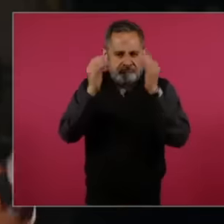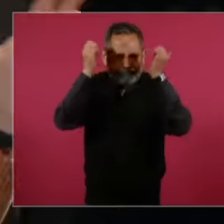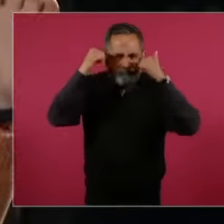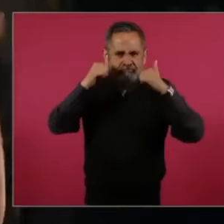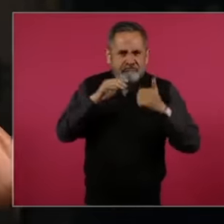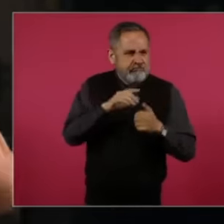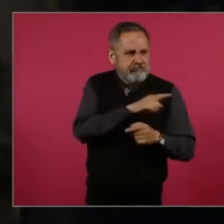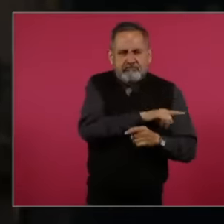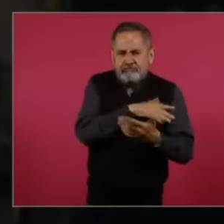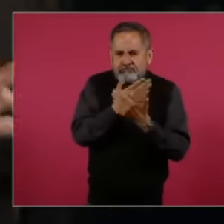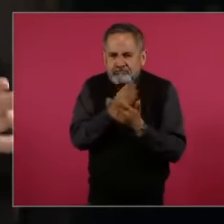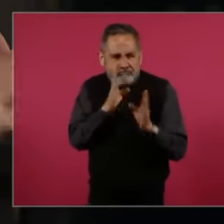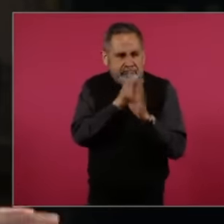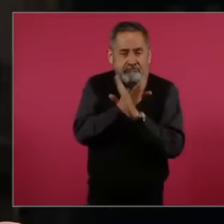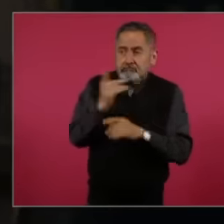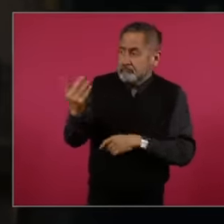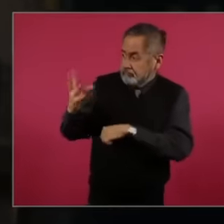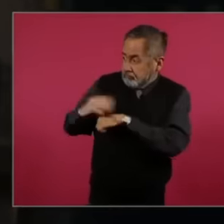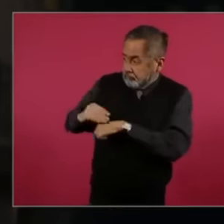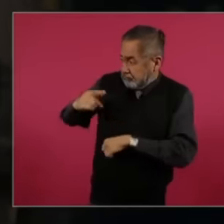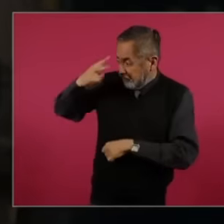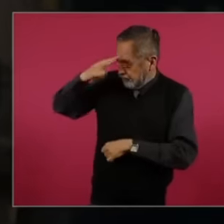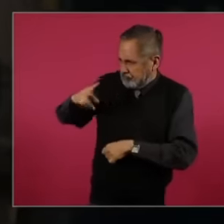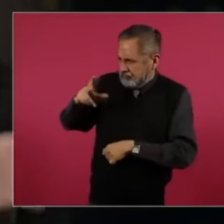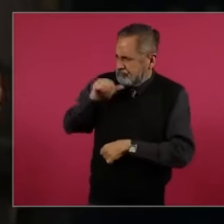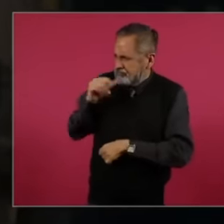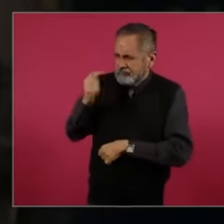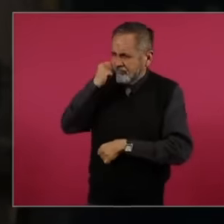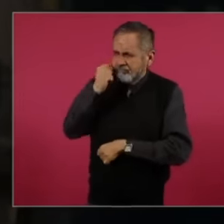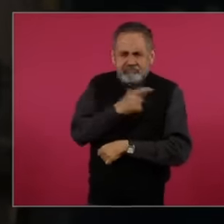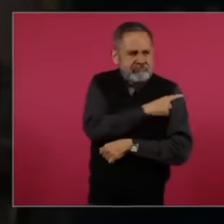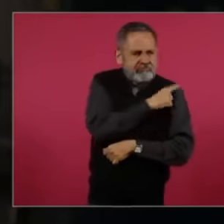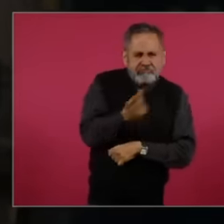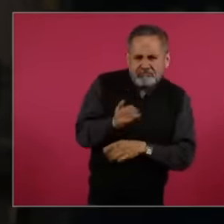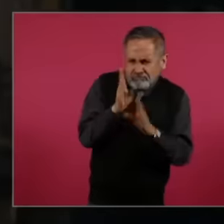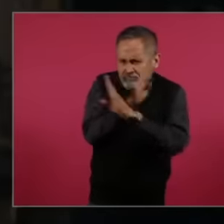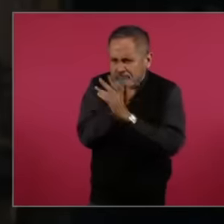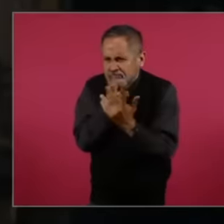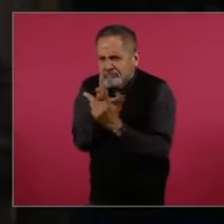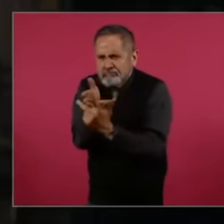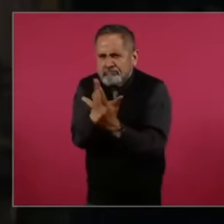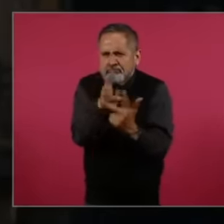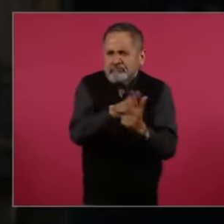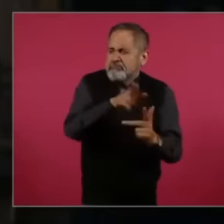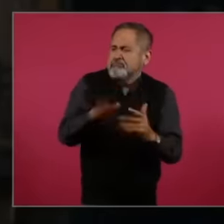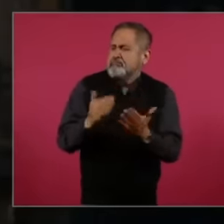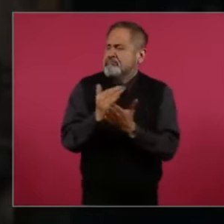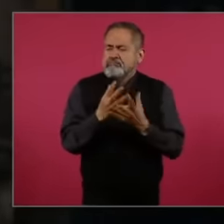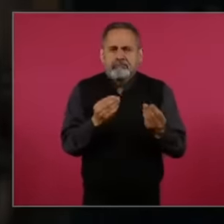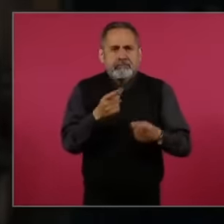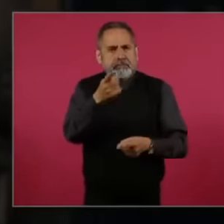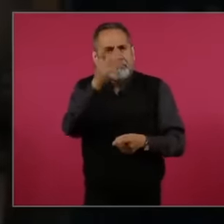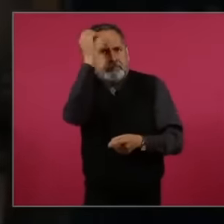even without the support of the Mexican government. How would he respond? country your administration